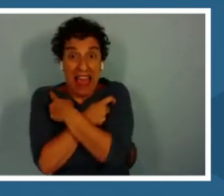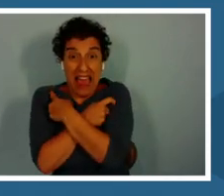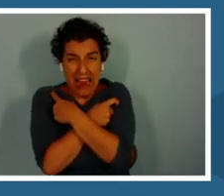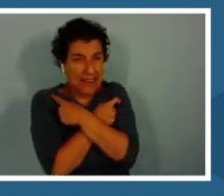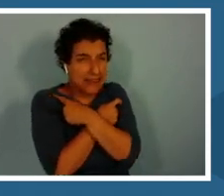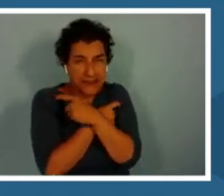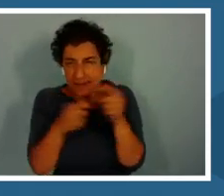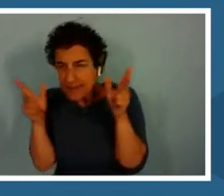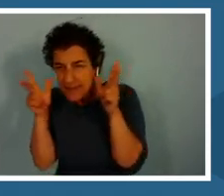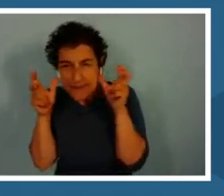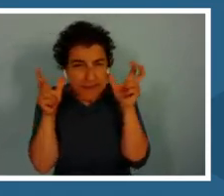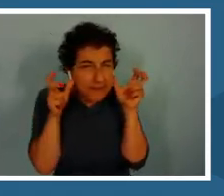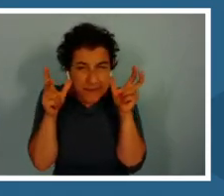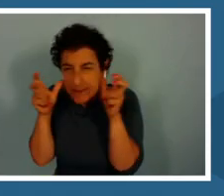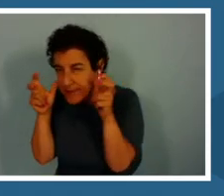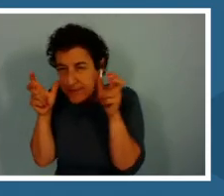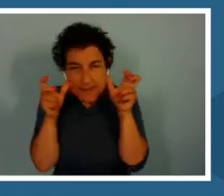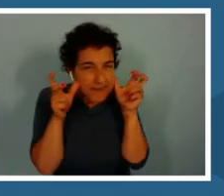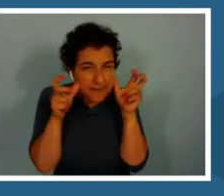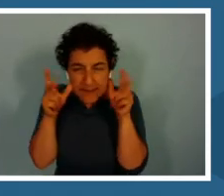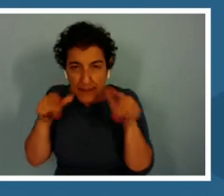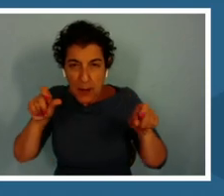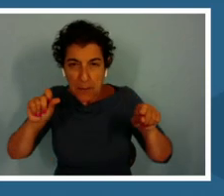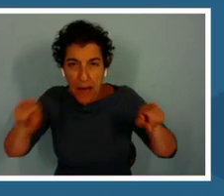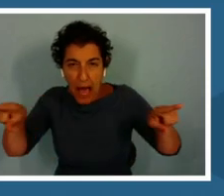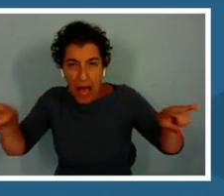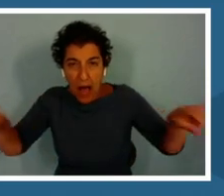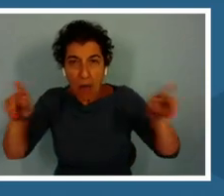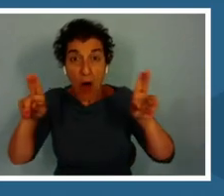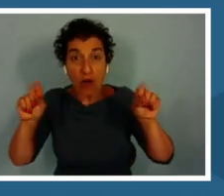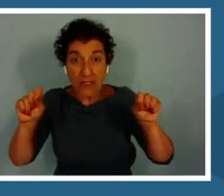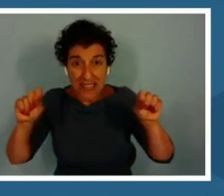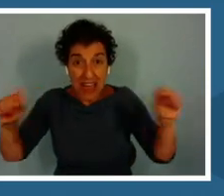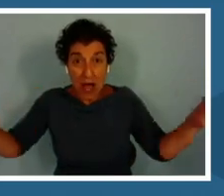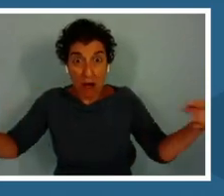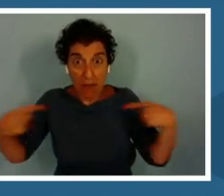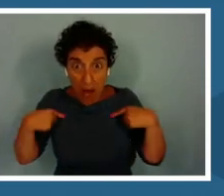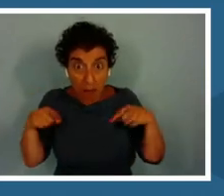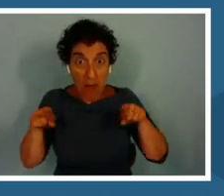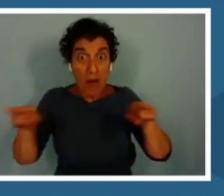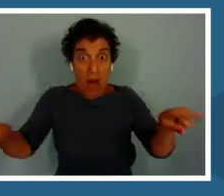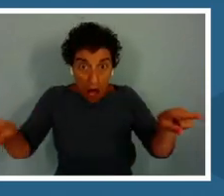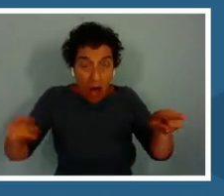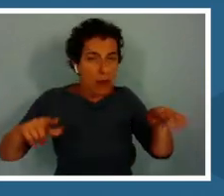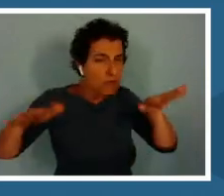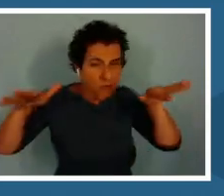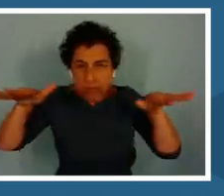and sending out ultrasonic waves as it soars through the forest looking for prey.